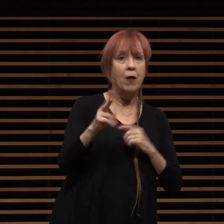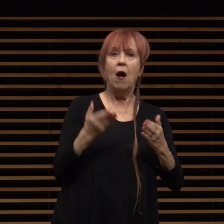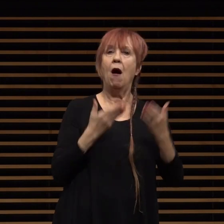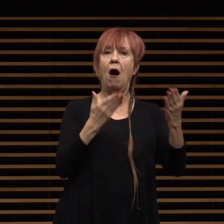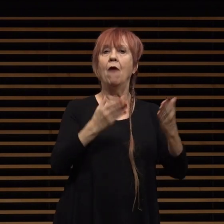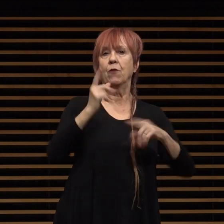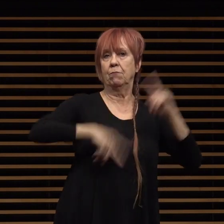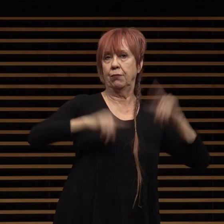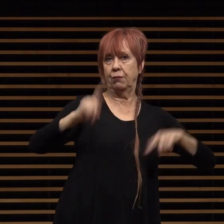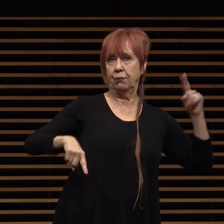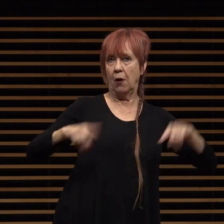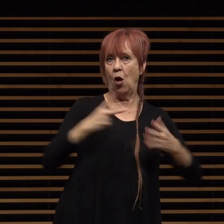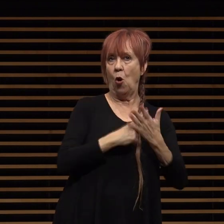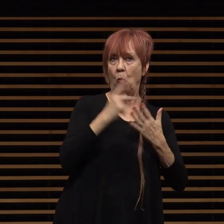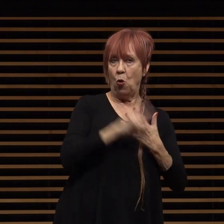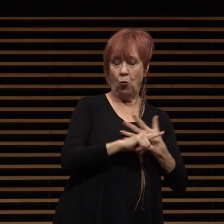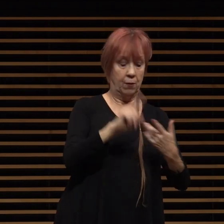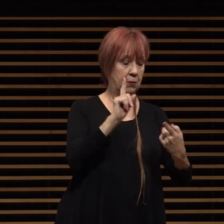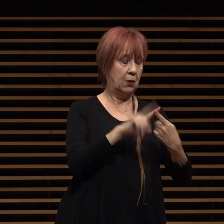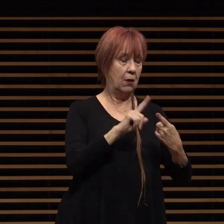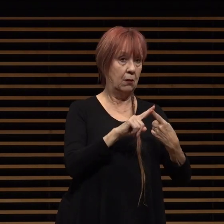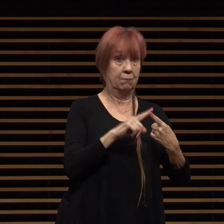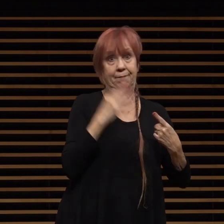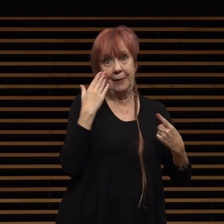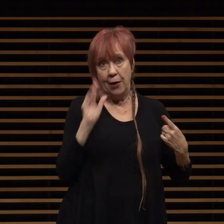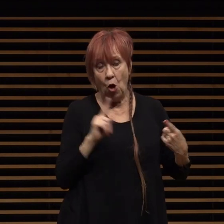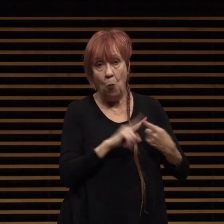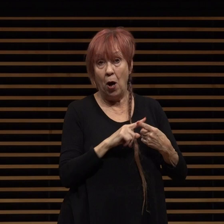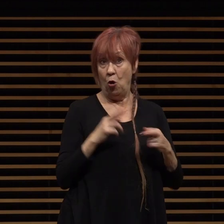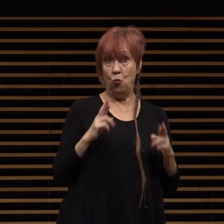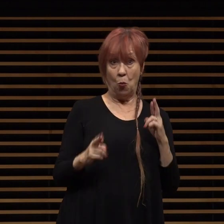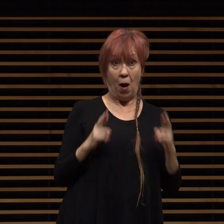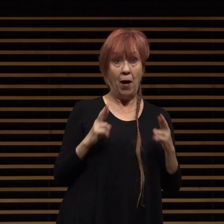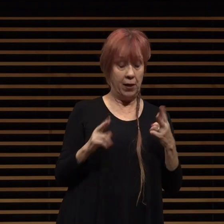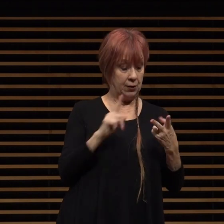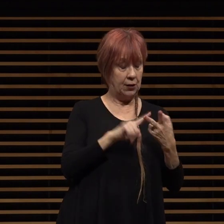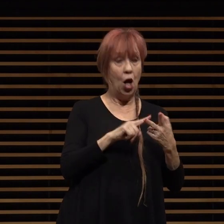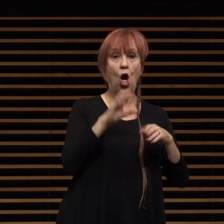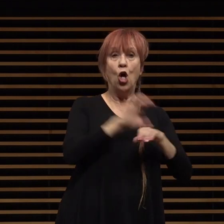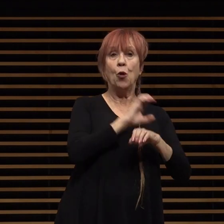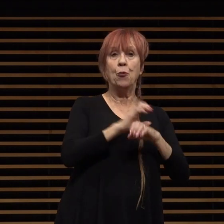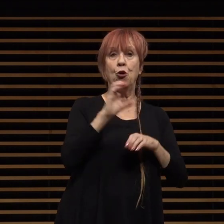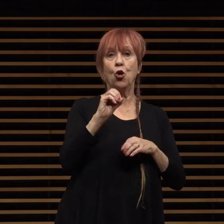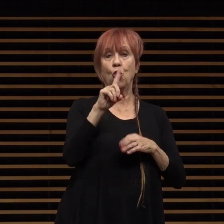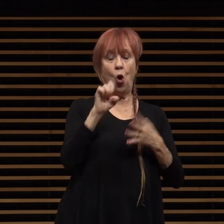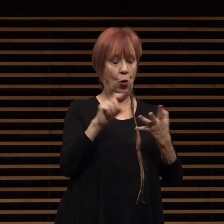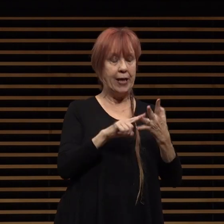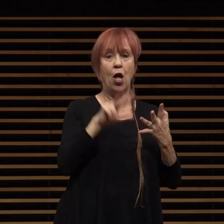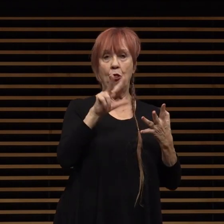programs including i didn't know this robotics